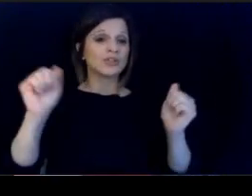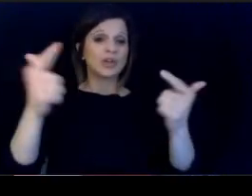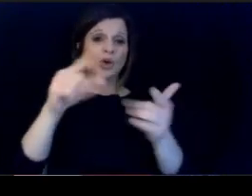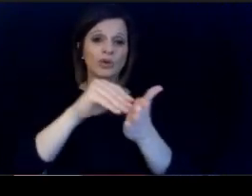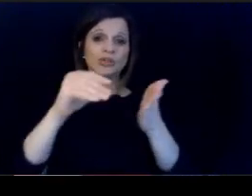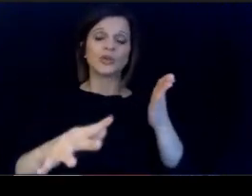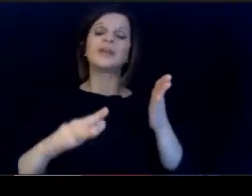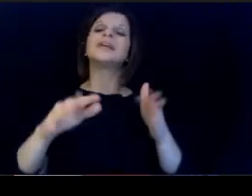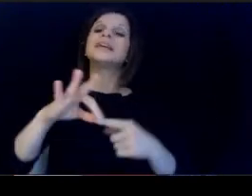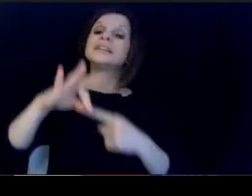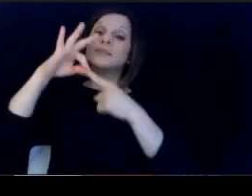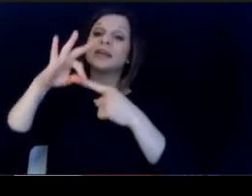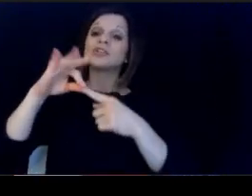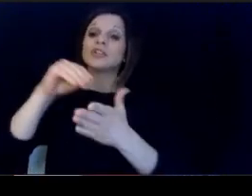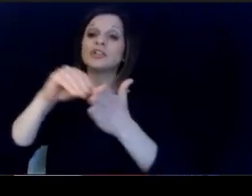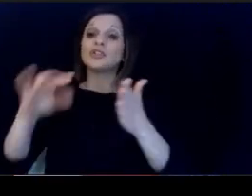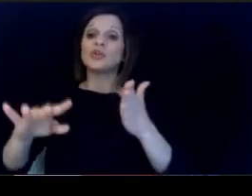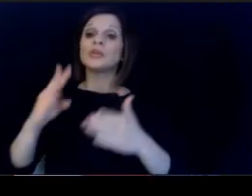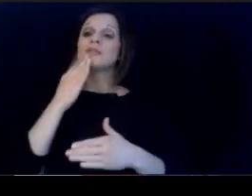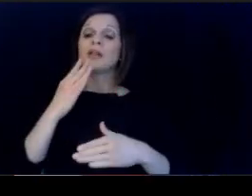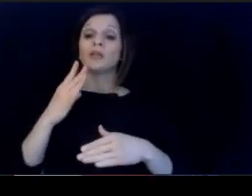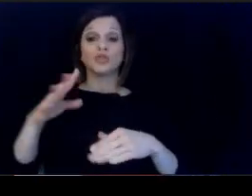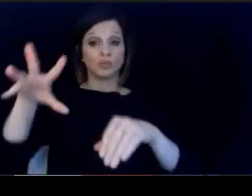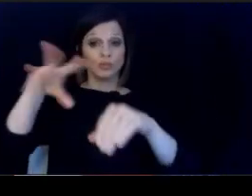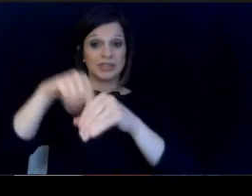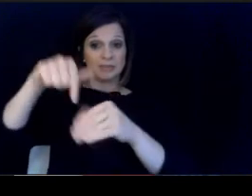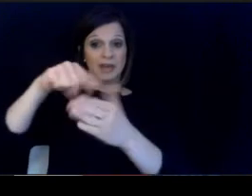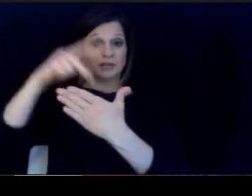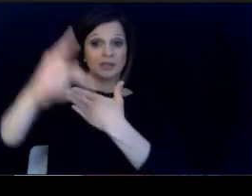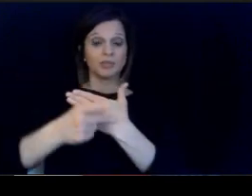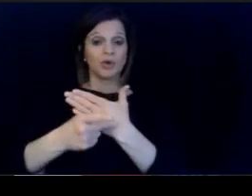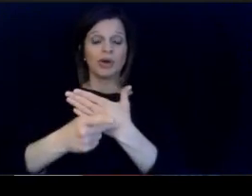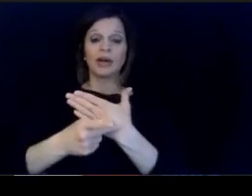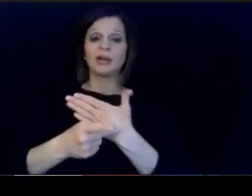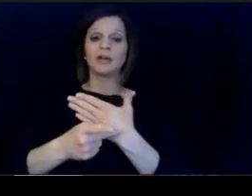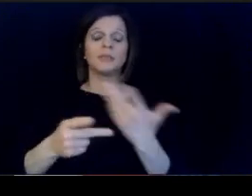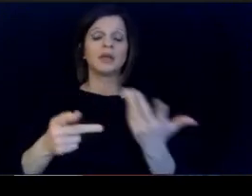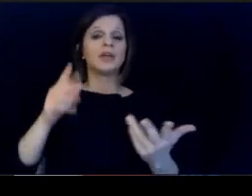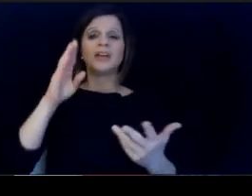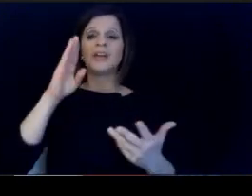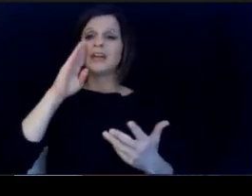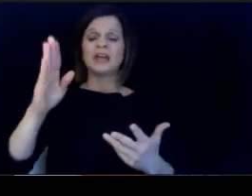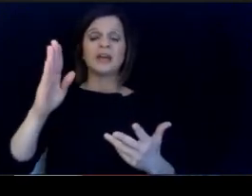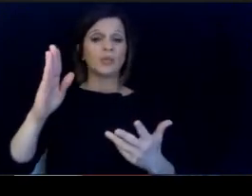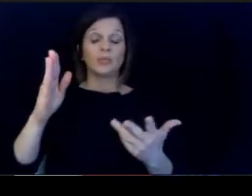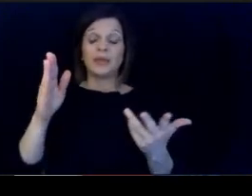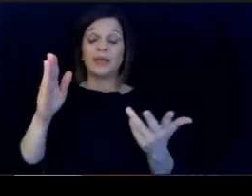especially our students of color, to participate in this program. It's going to be like no other. In fact, it's like no.